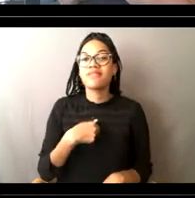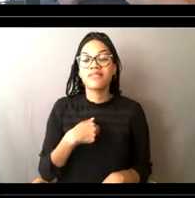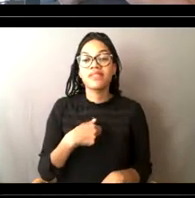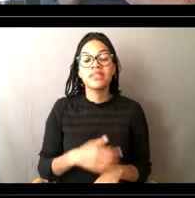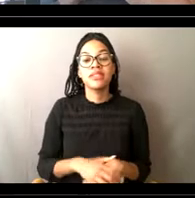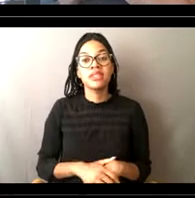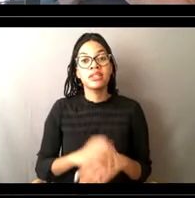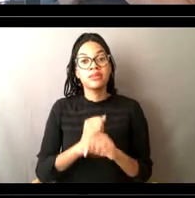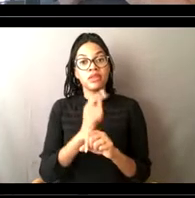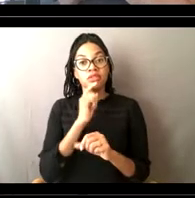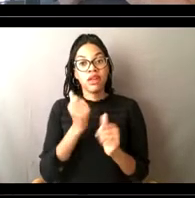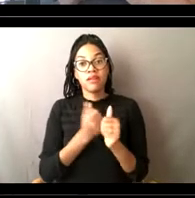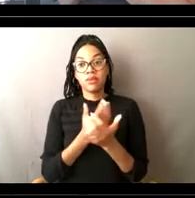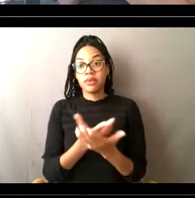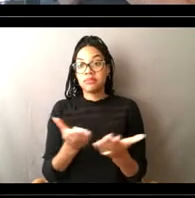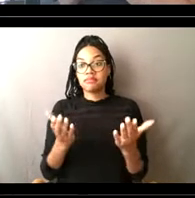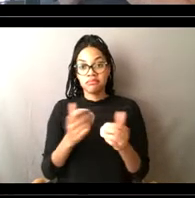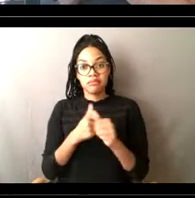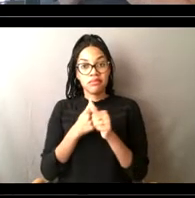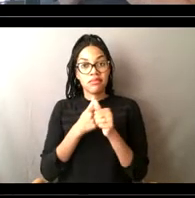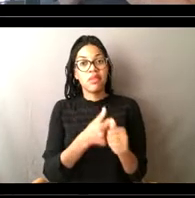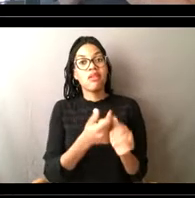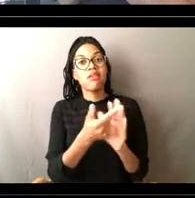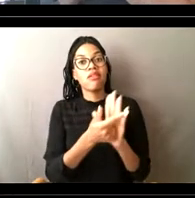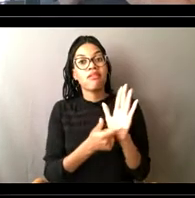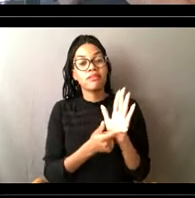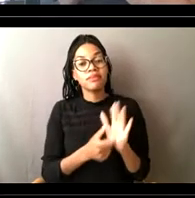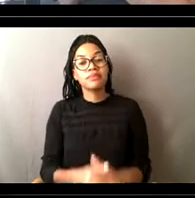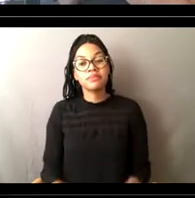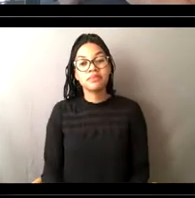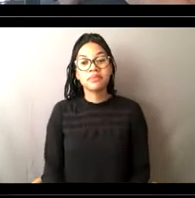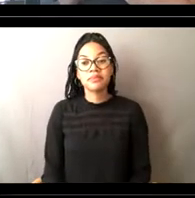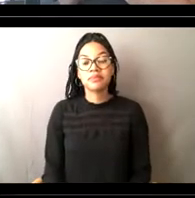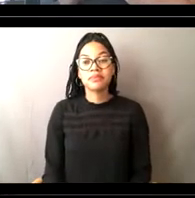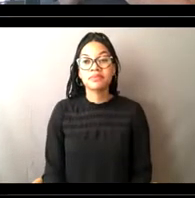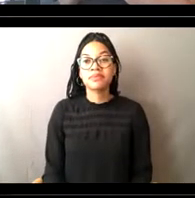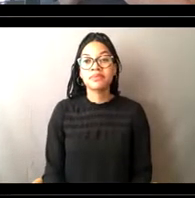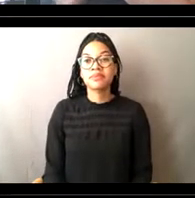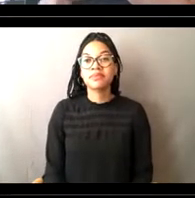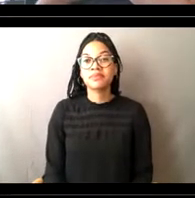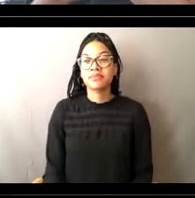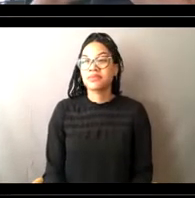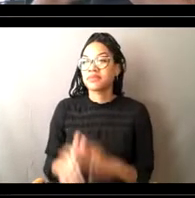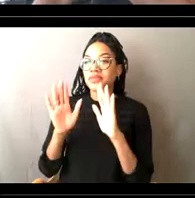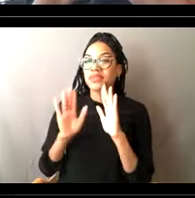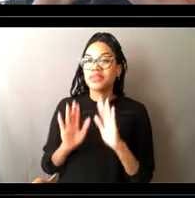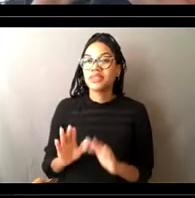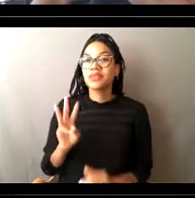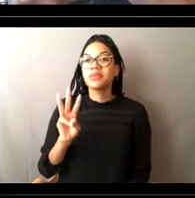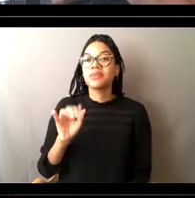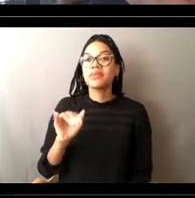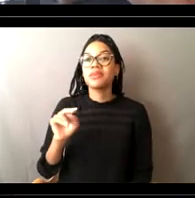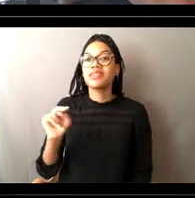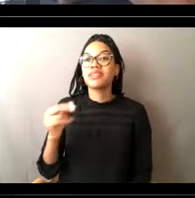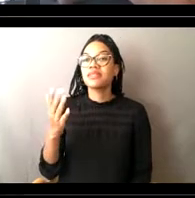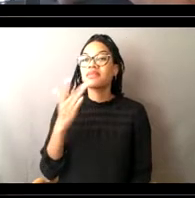that everybody can comply with some complicated regulations. [Lisa] Great, and Wynn, what's your favorite part of your job?